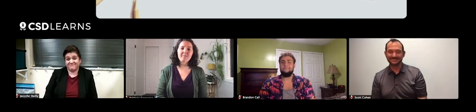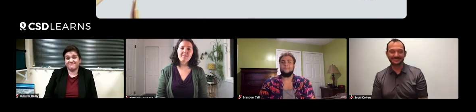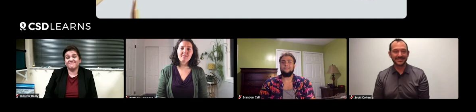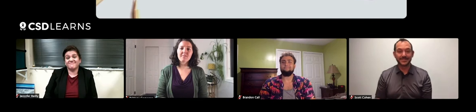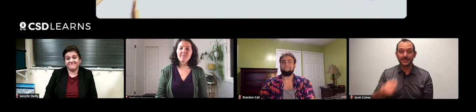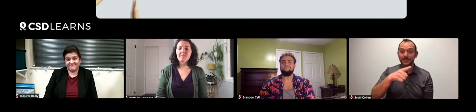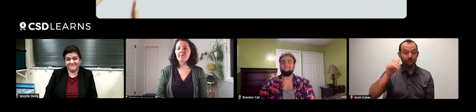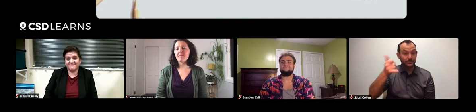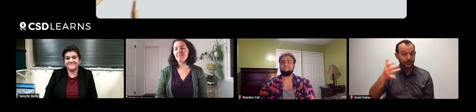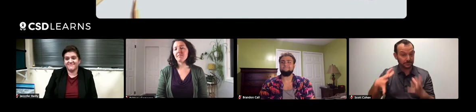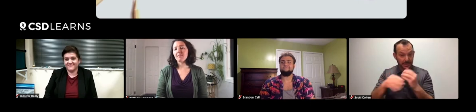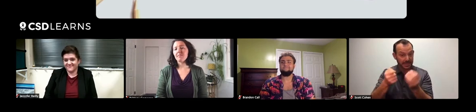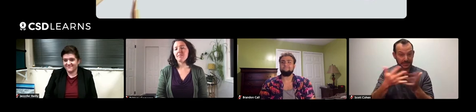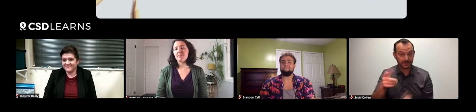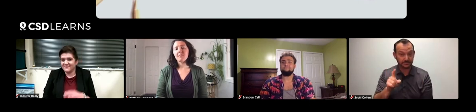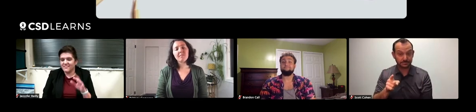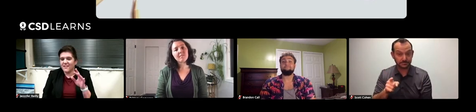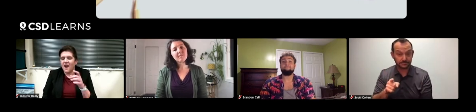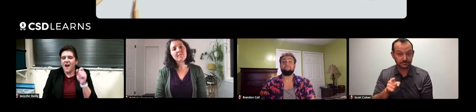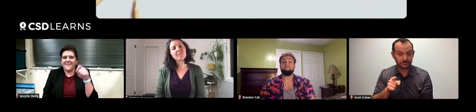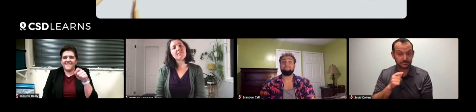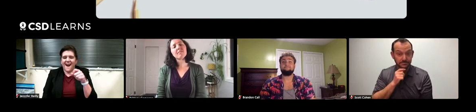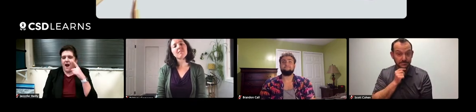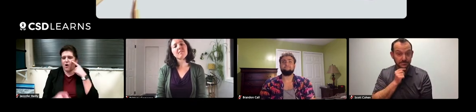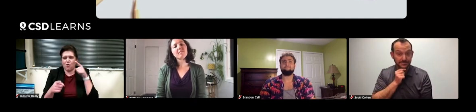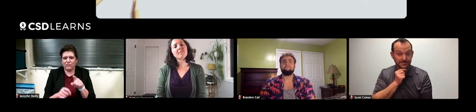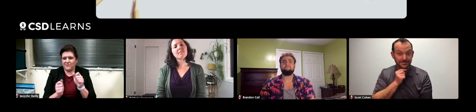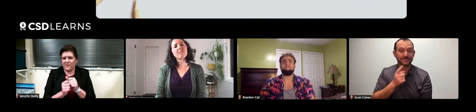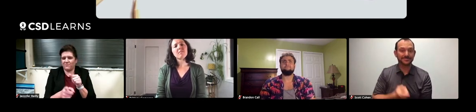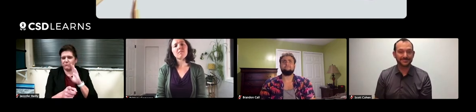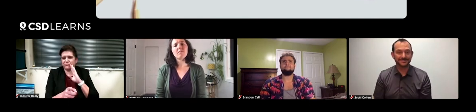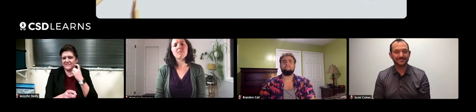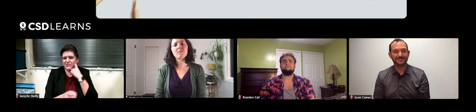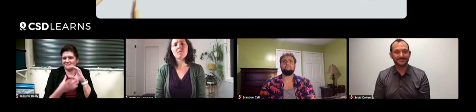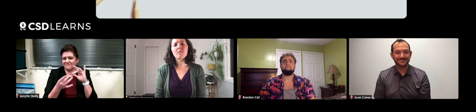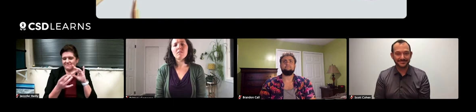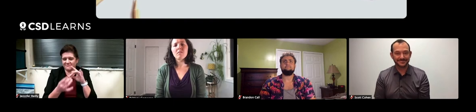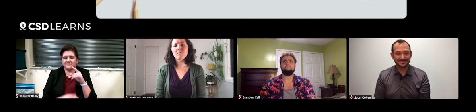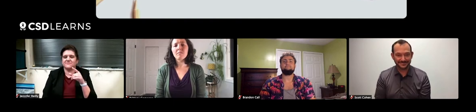Jennifer, looks like you wanna add something? Yes. I completely agree with what Brandon was just sharing.